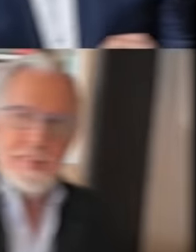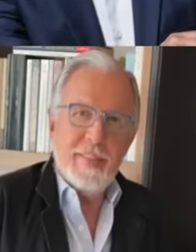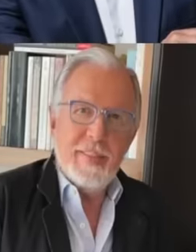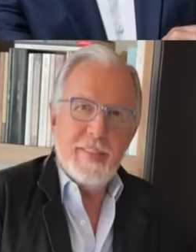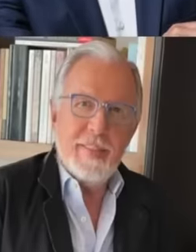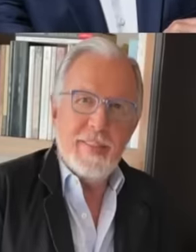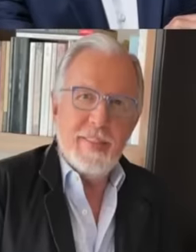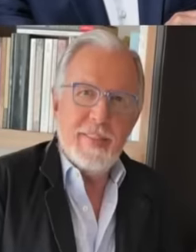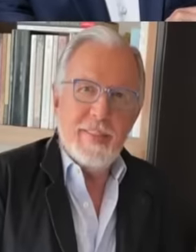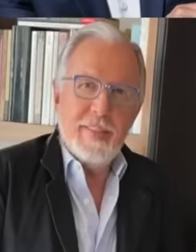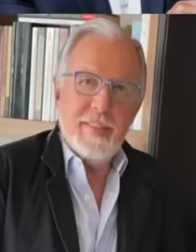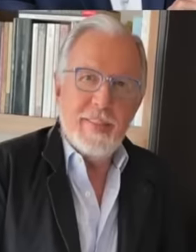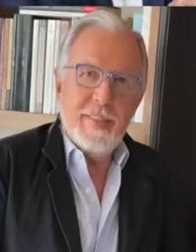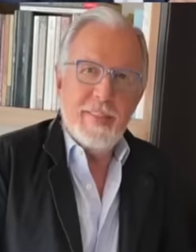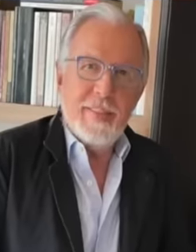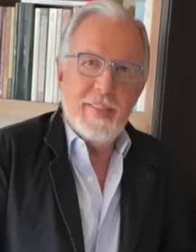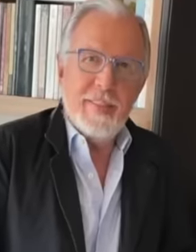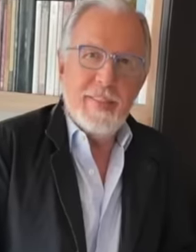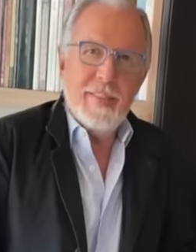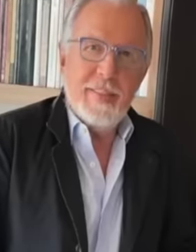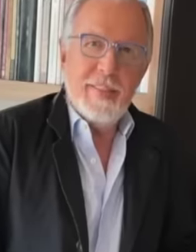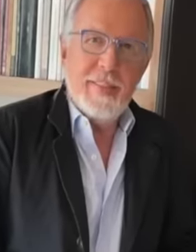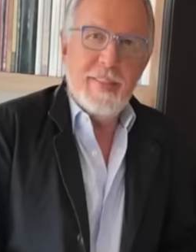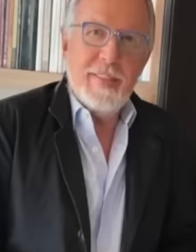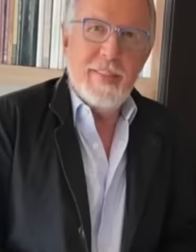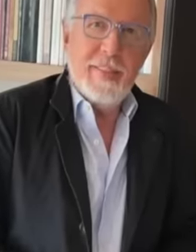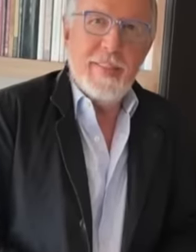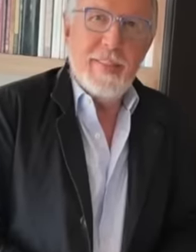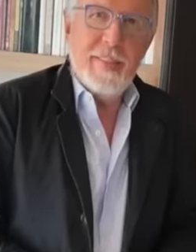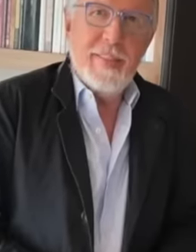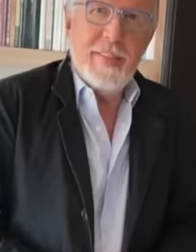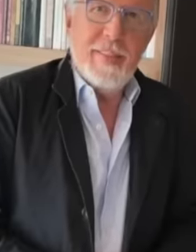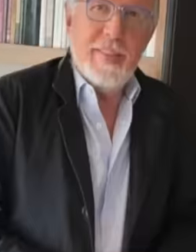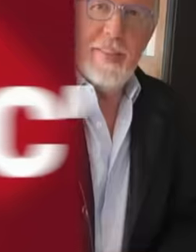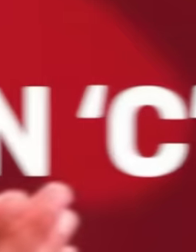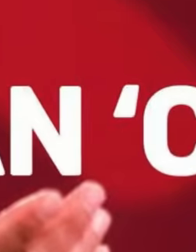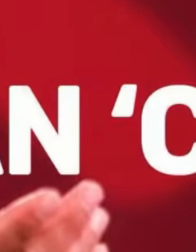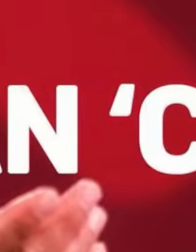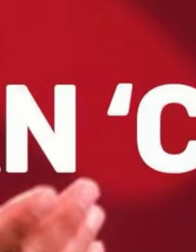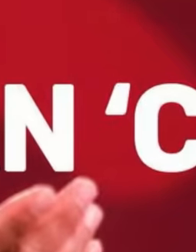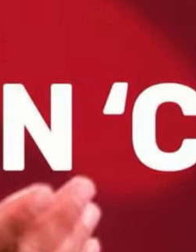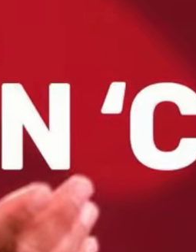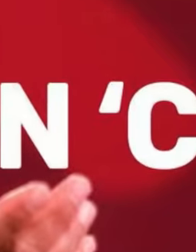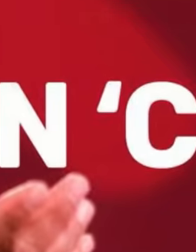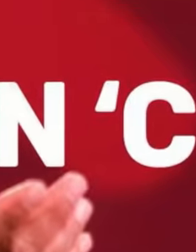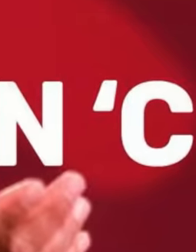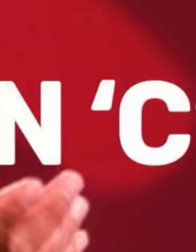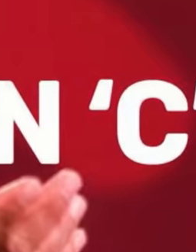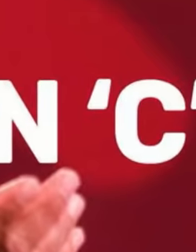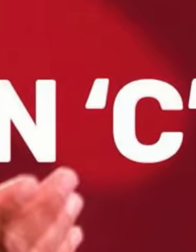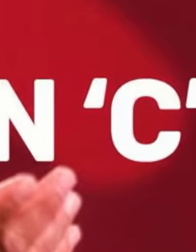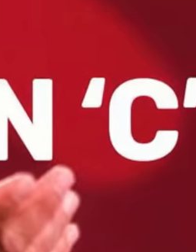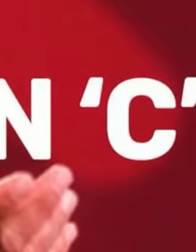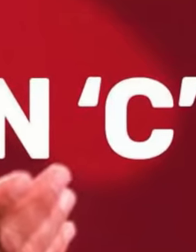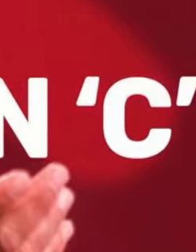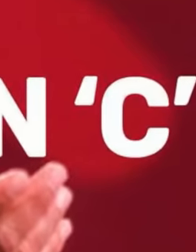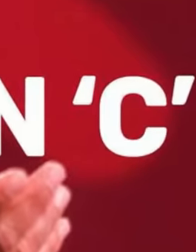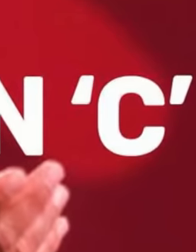untouchable and powerful, for this very reason it is necessary that on June 2 all of Mexico vote for